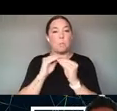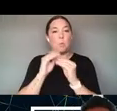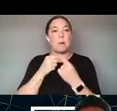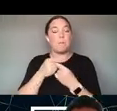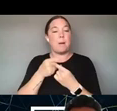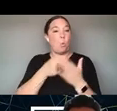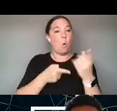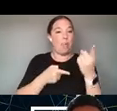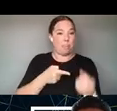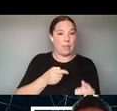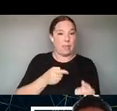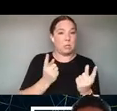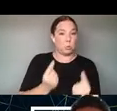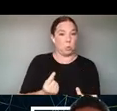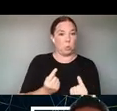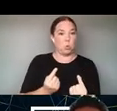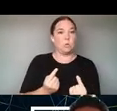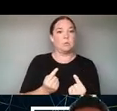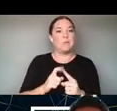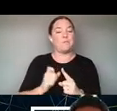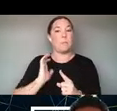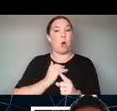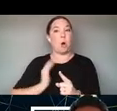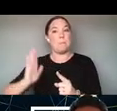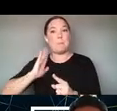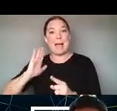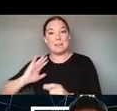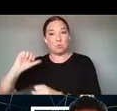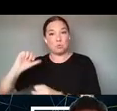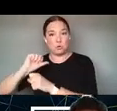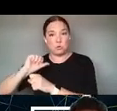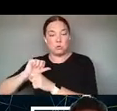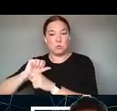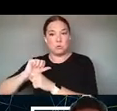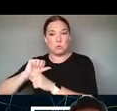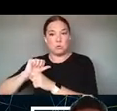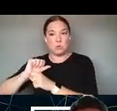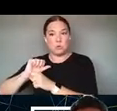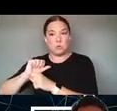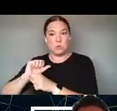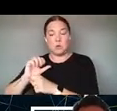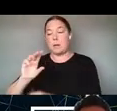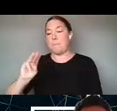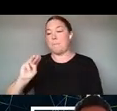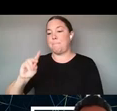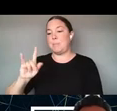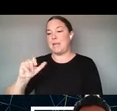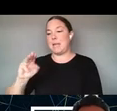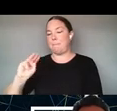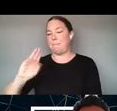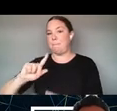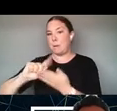OUR THE PAST WORK, OBVIOUSLY, THROUGH OUR MEDIUM PUBLICATION. SO THAT'S ANOTHER PLACE THAT I WOULD